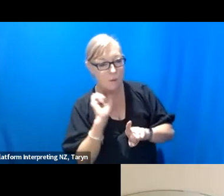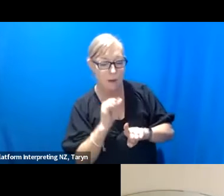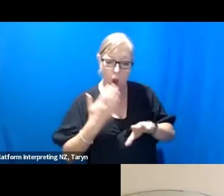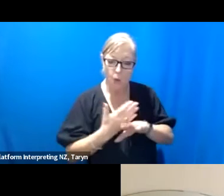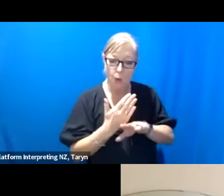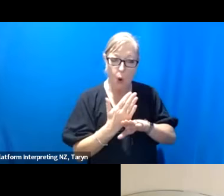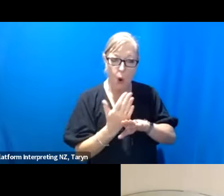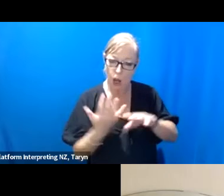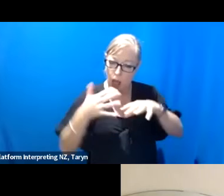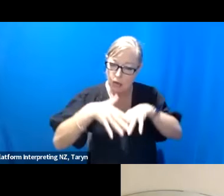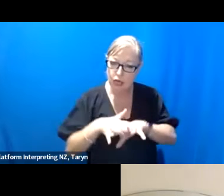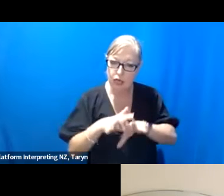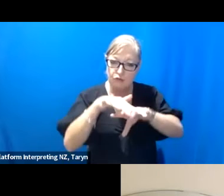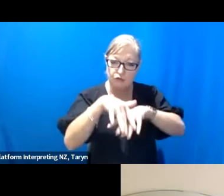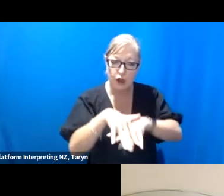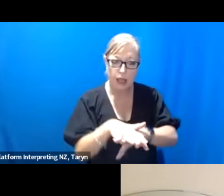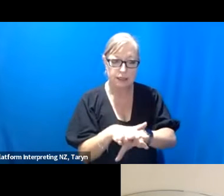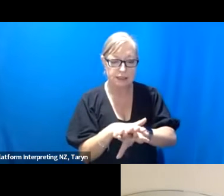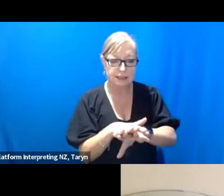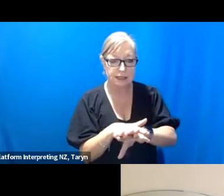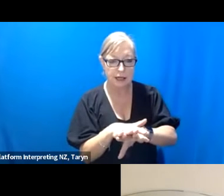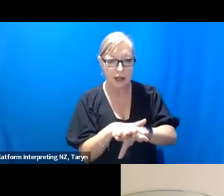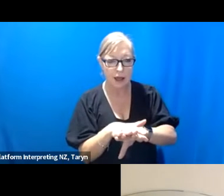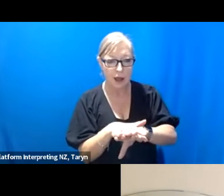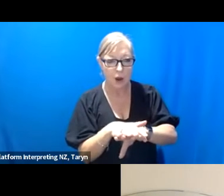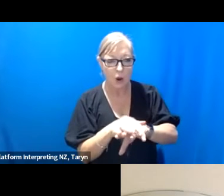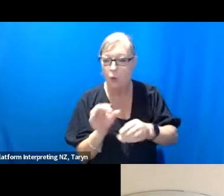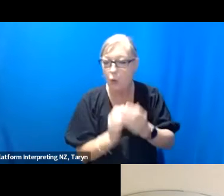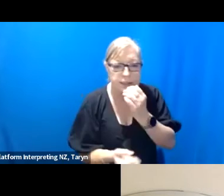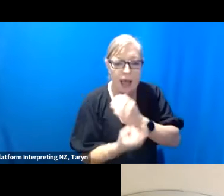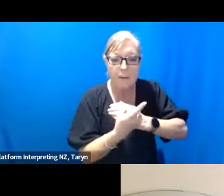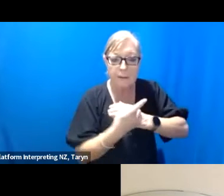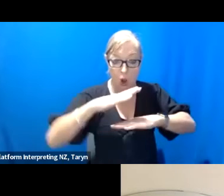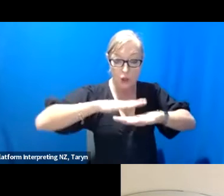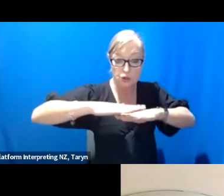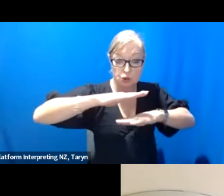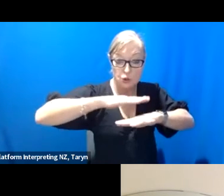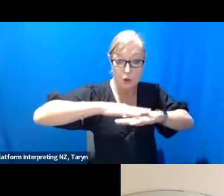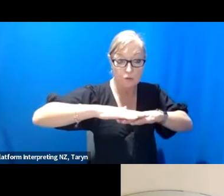where it's been, what's surfaced, what's happening in order to kind of see where it's going.